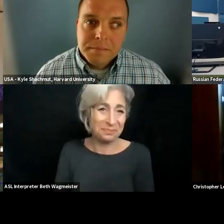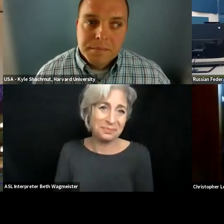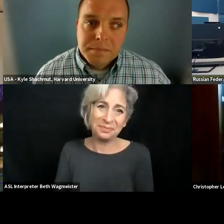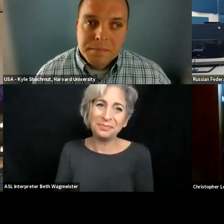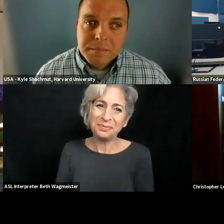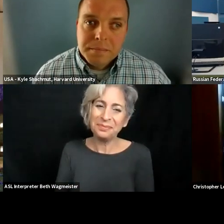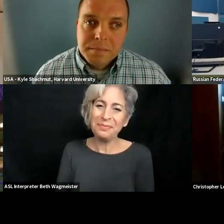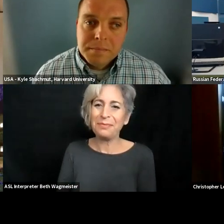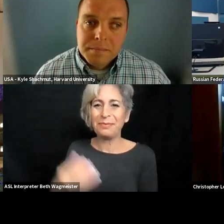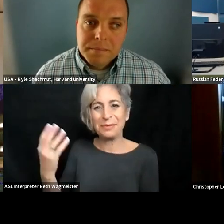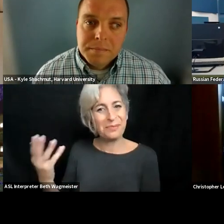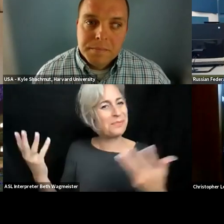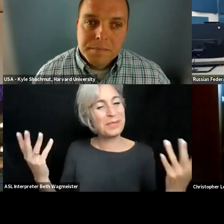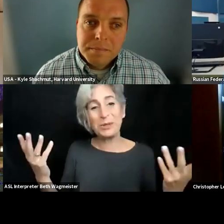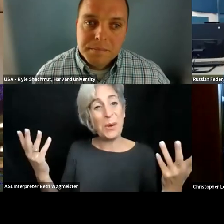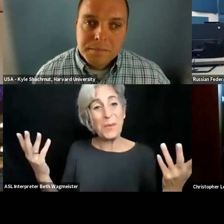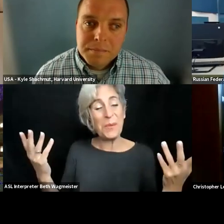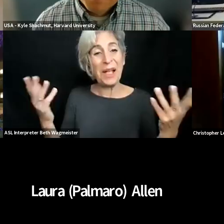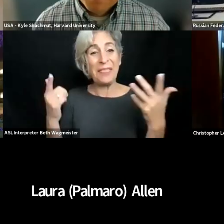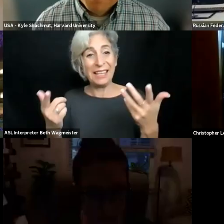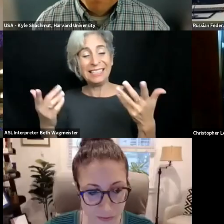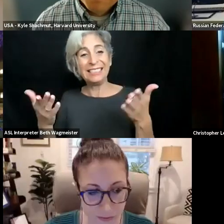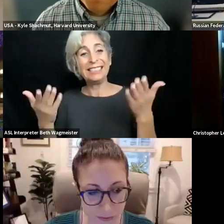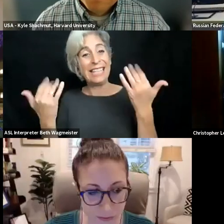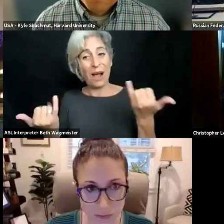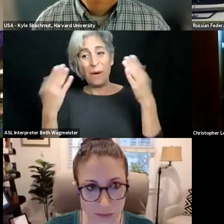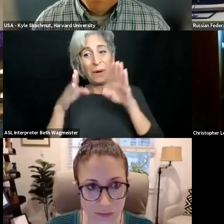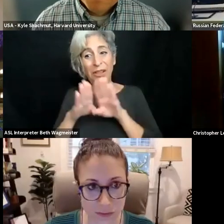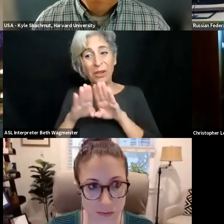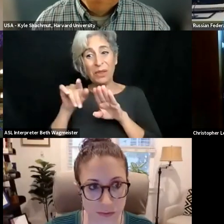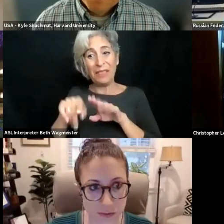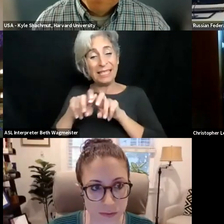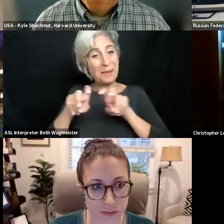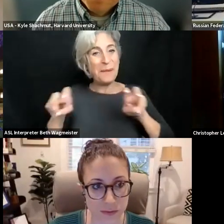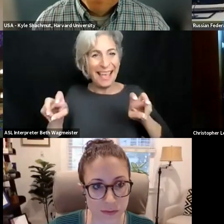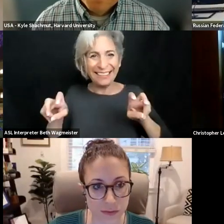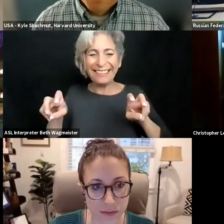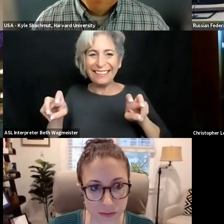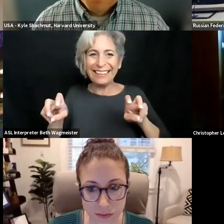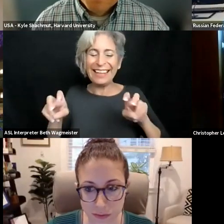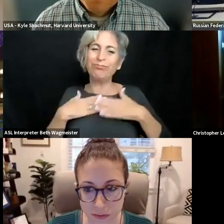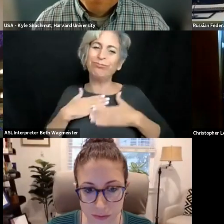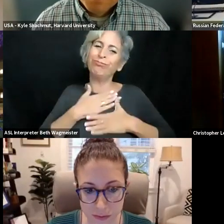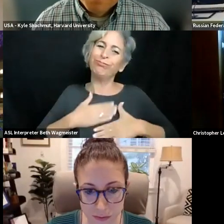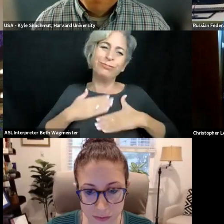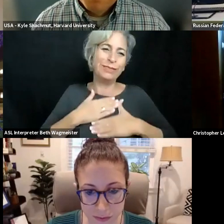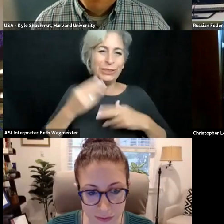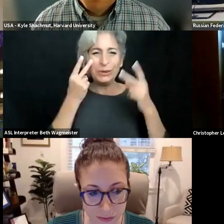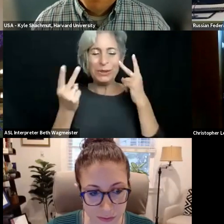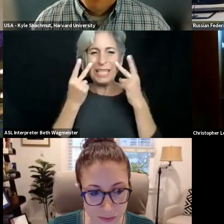often and more productive. Thank you very much for this opportunity. So this